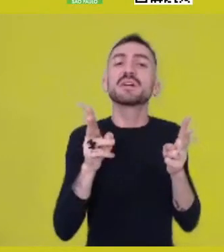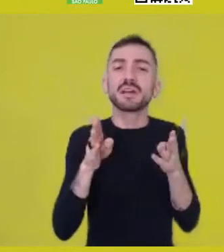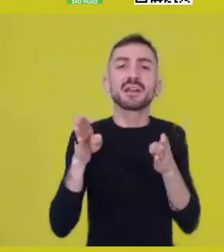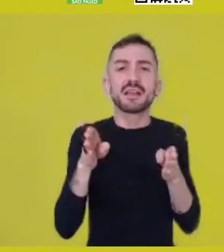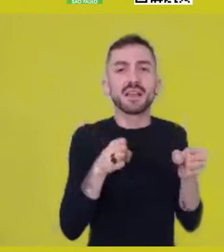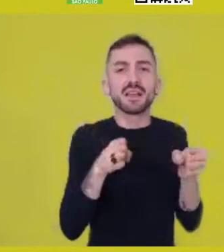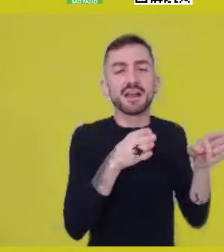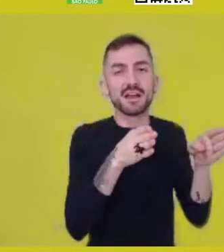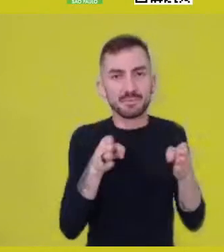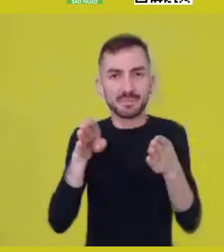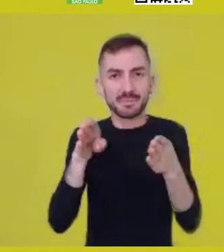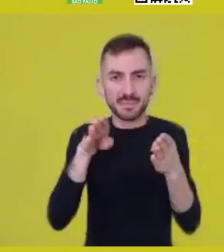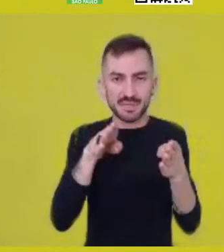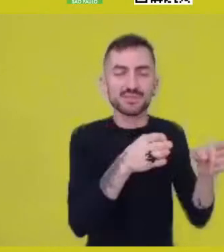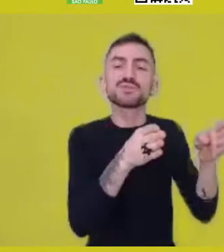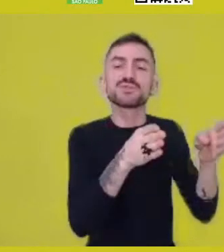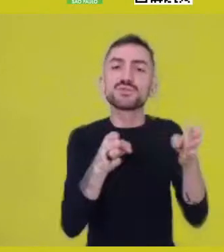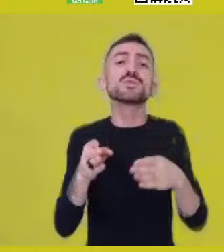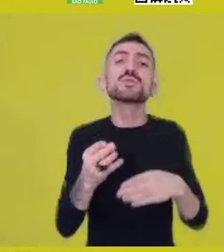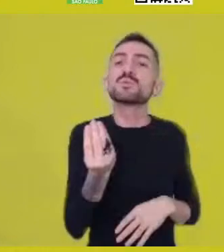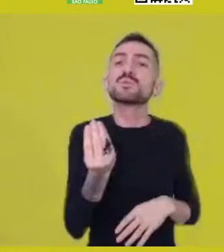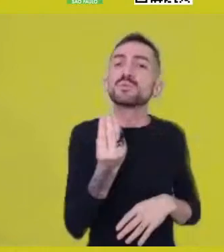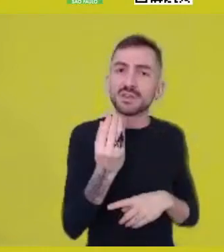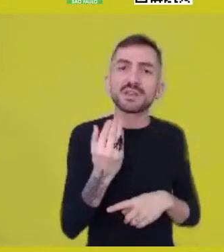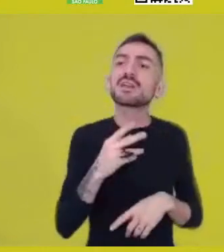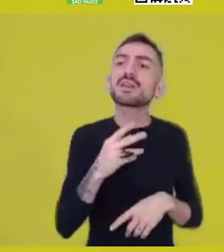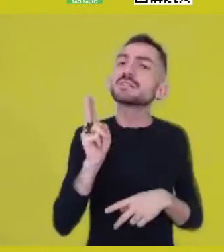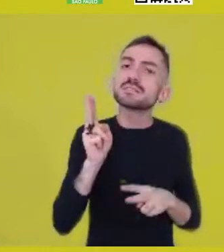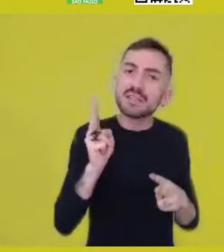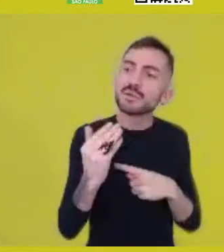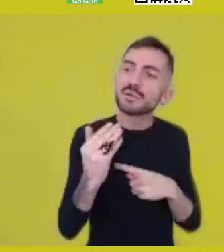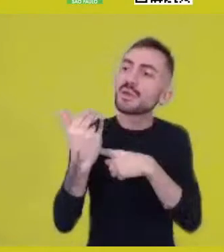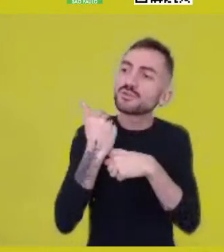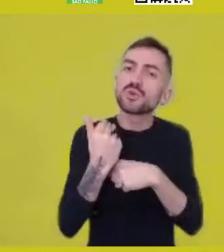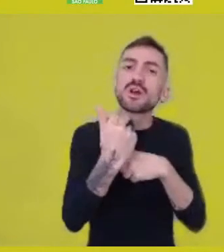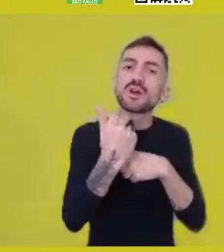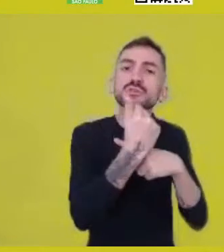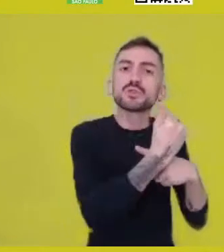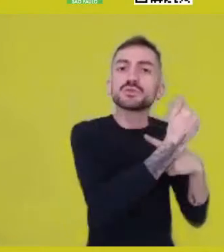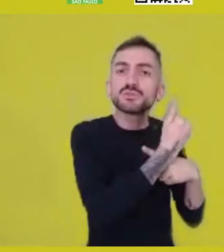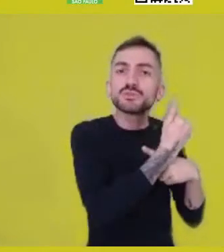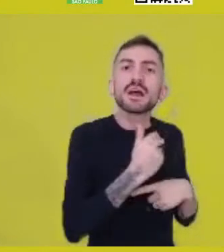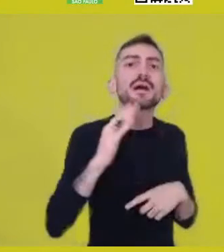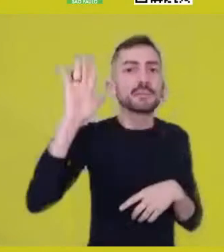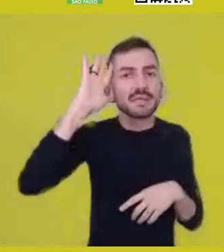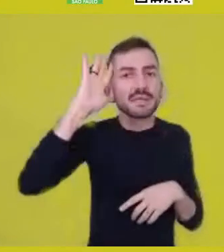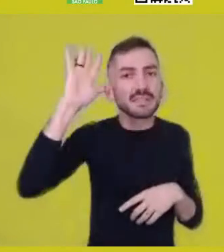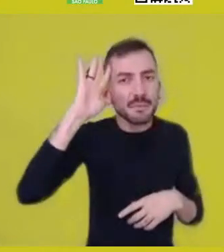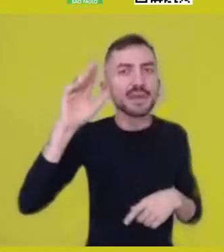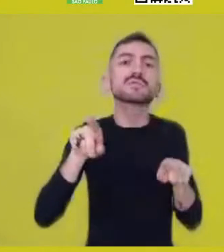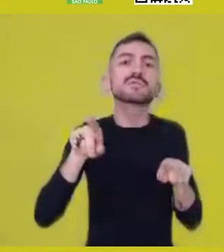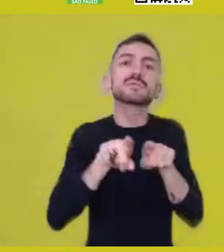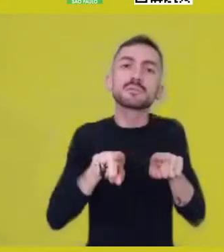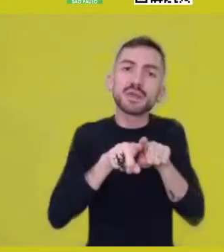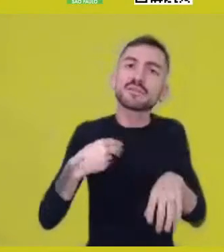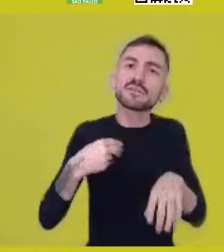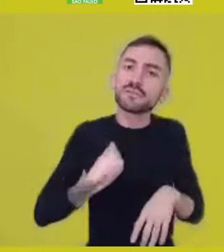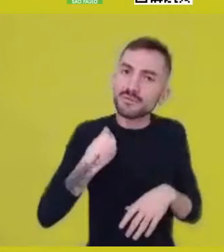following these paths which have always been presented to me as possible paths of thought and living.